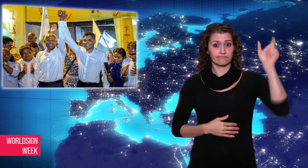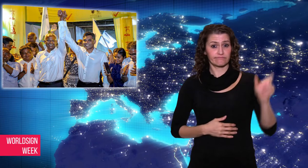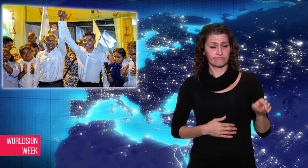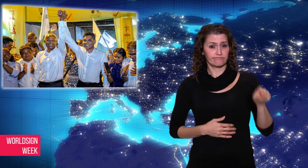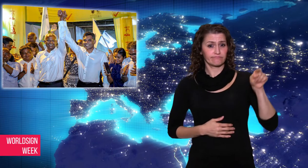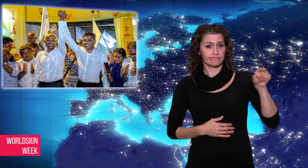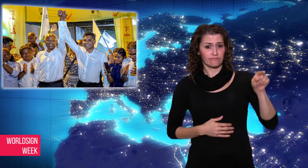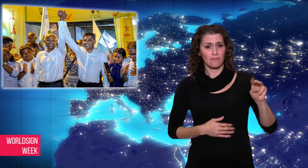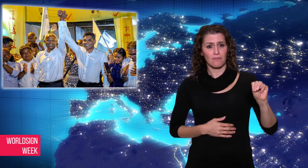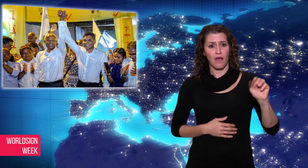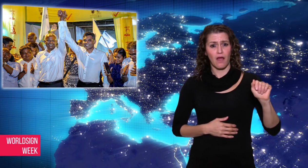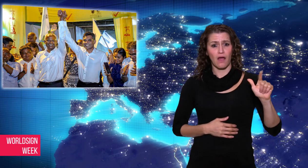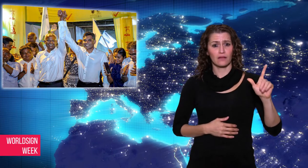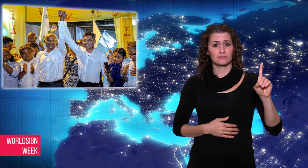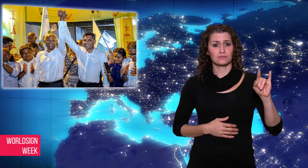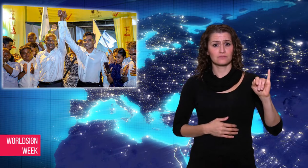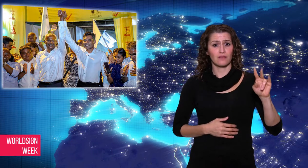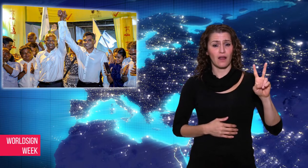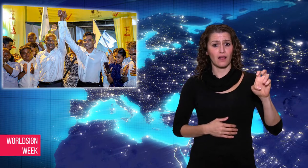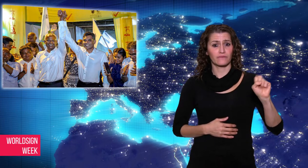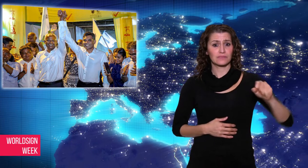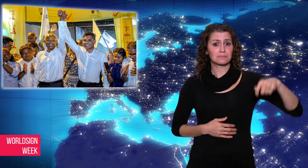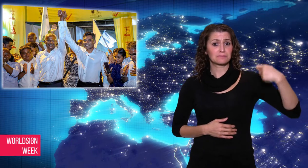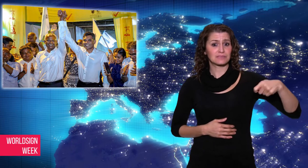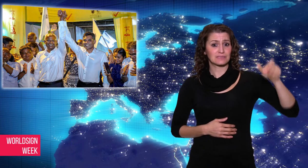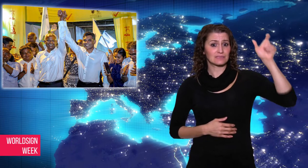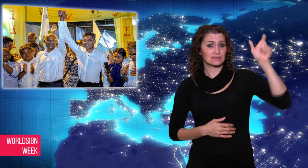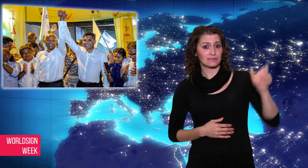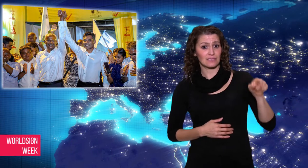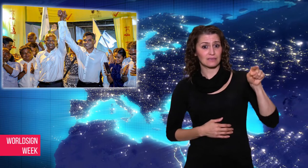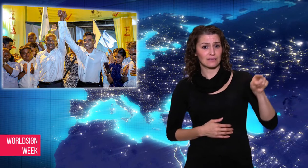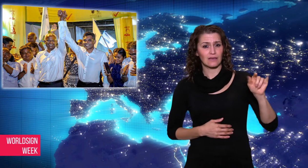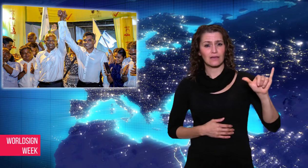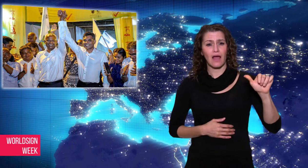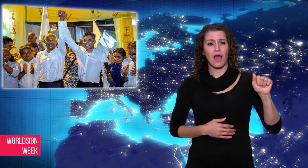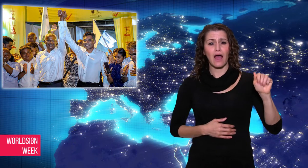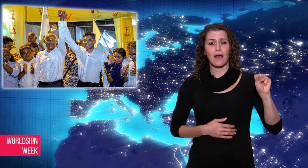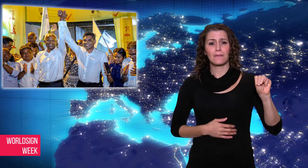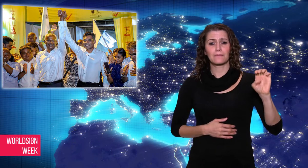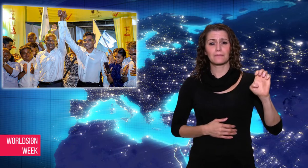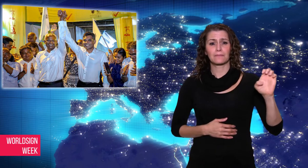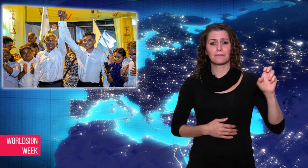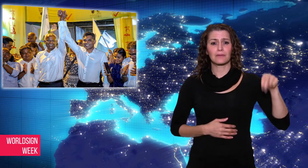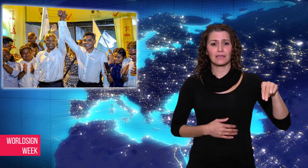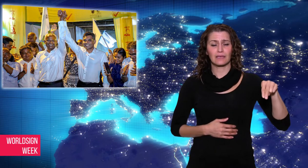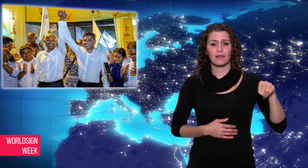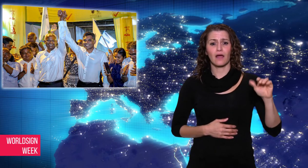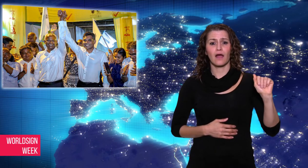Mohamed Solih, long time